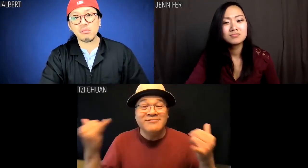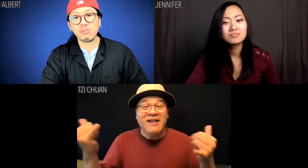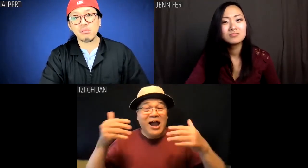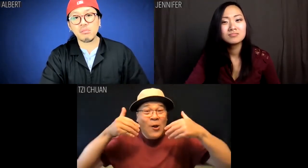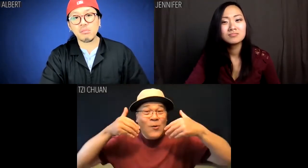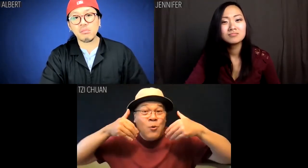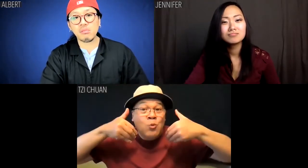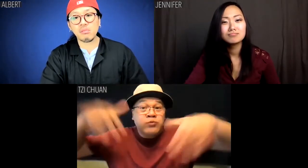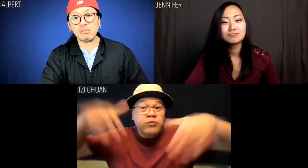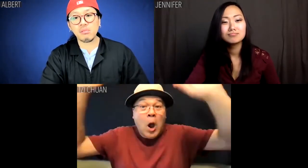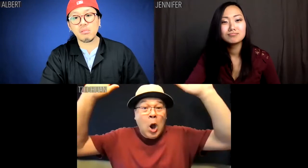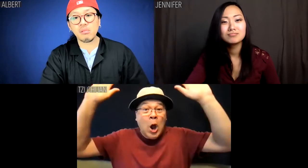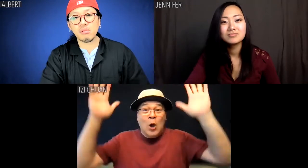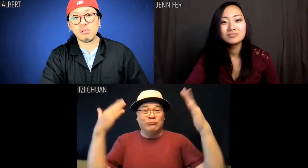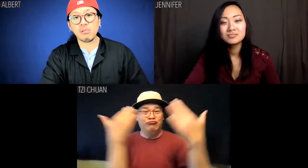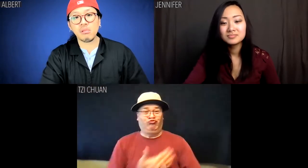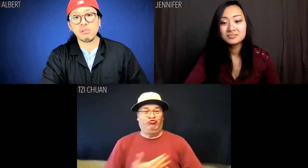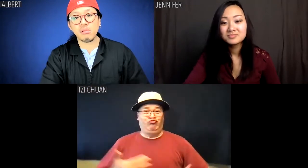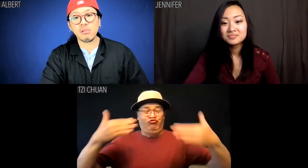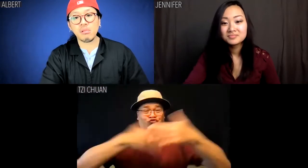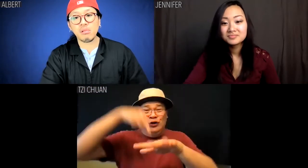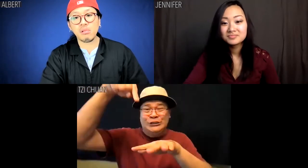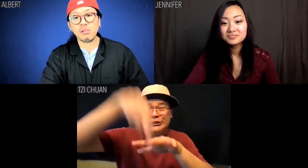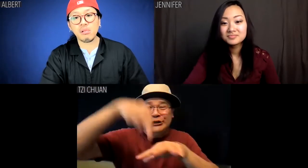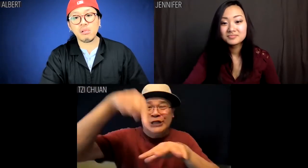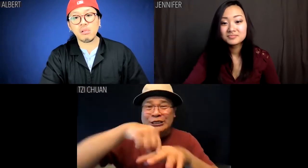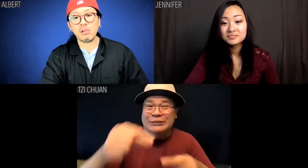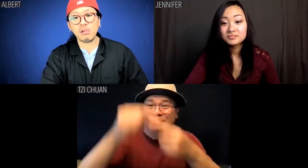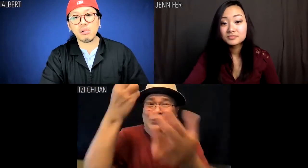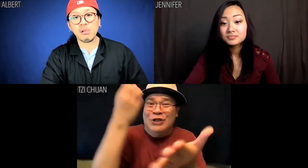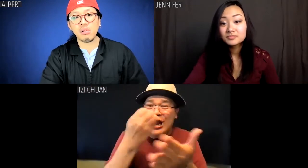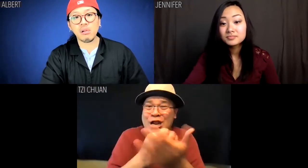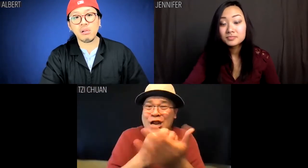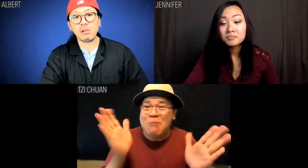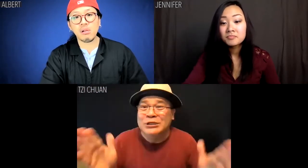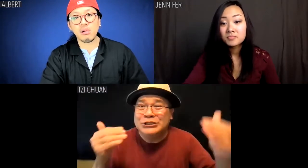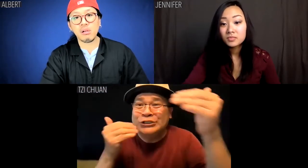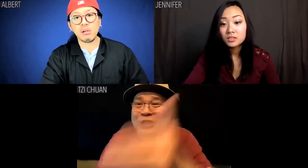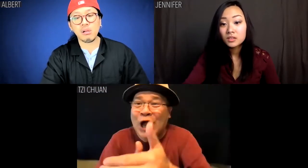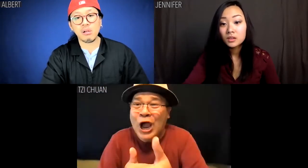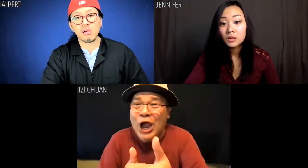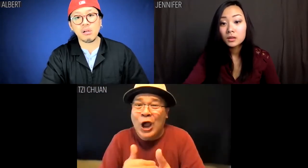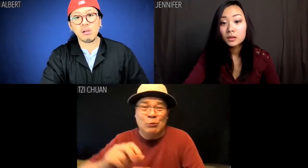Now get out there and enjoy the Shenzhen Special Economic Zone!